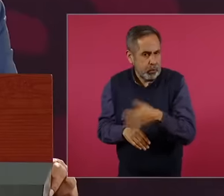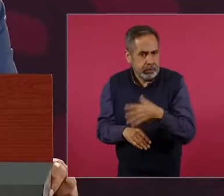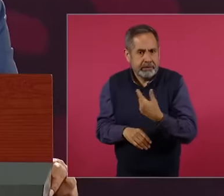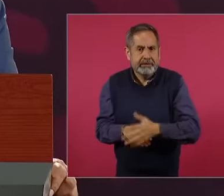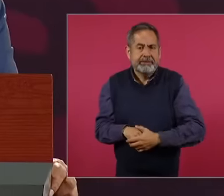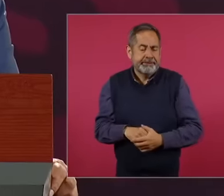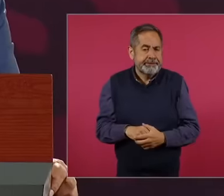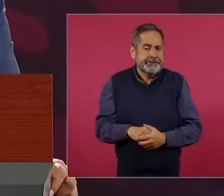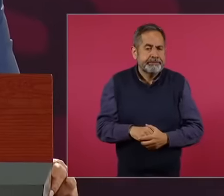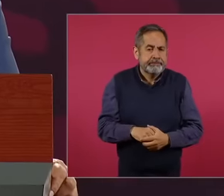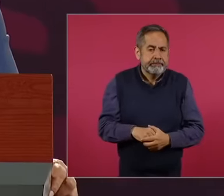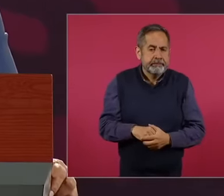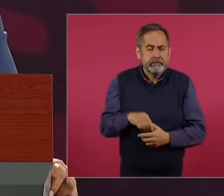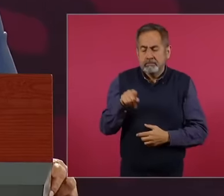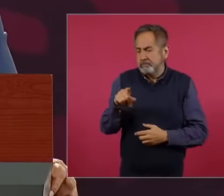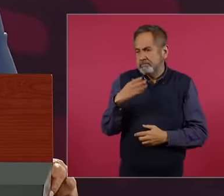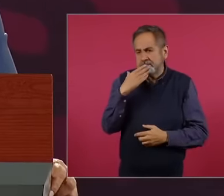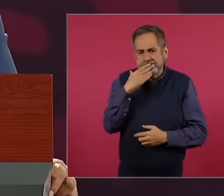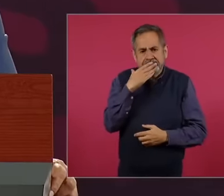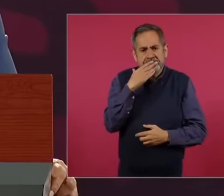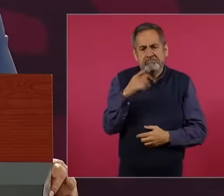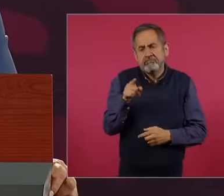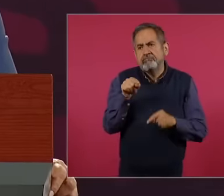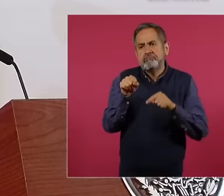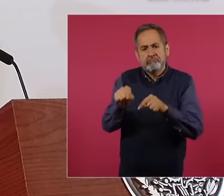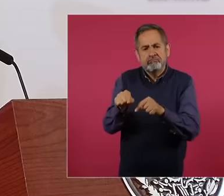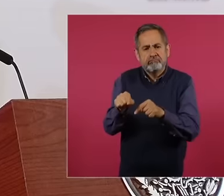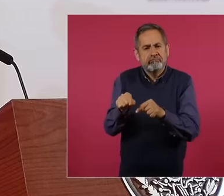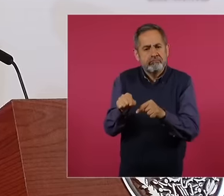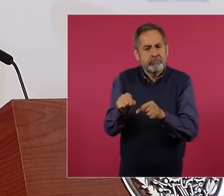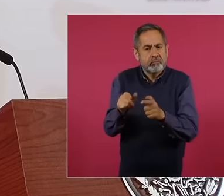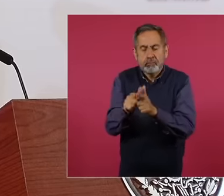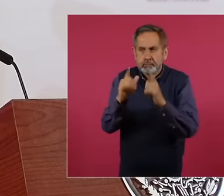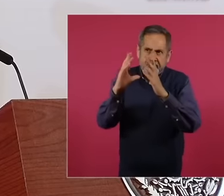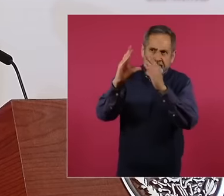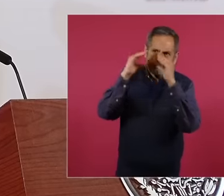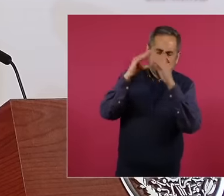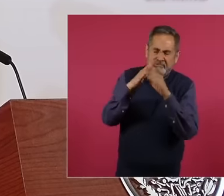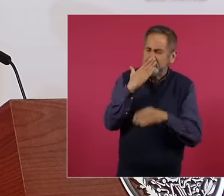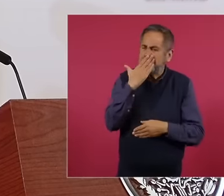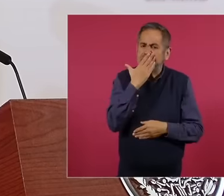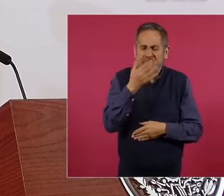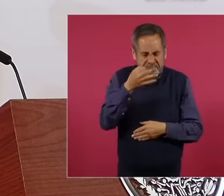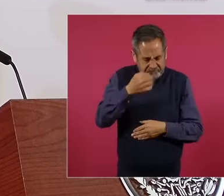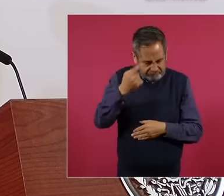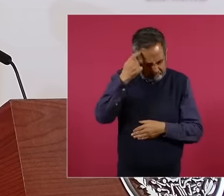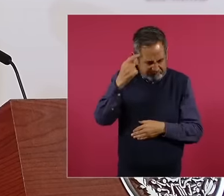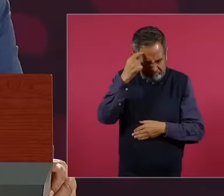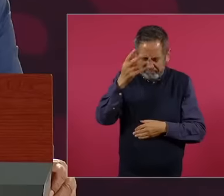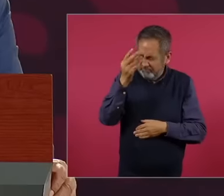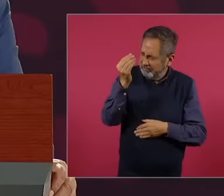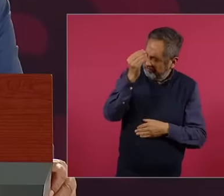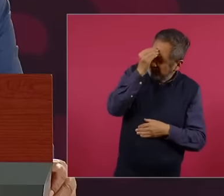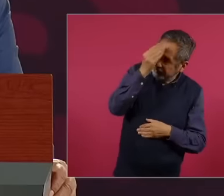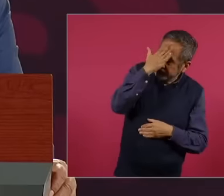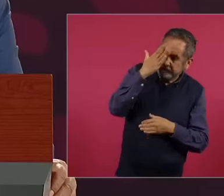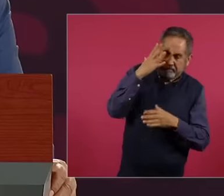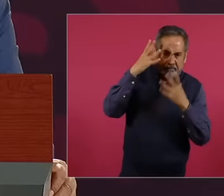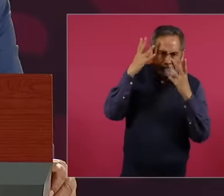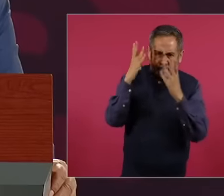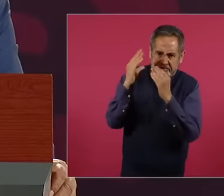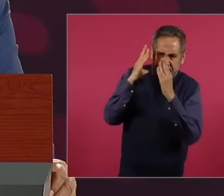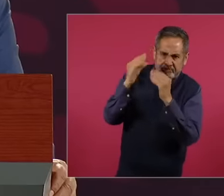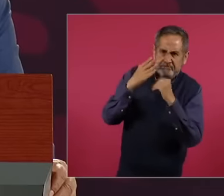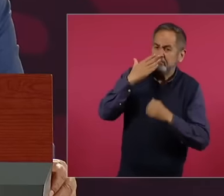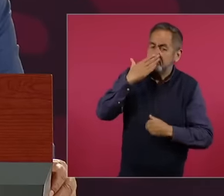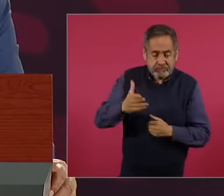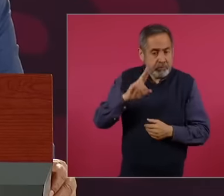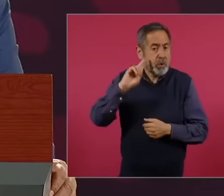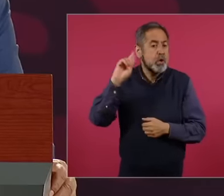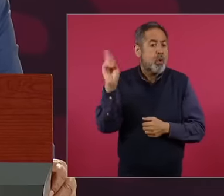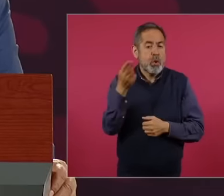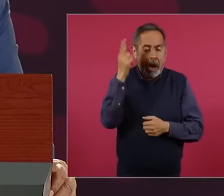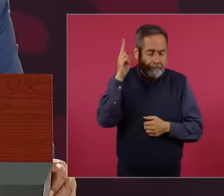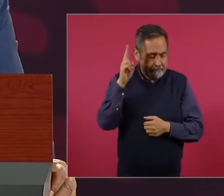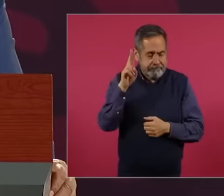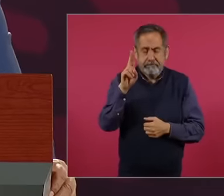and we had a very good training at the UNAM and also